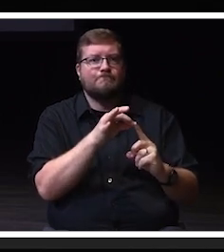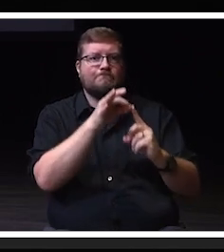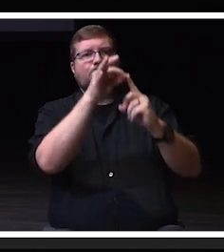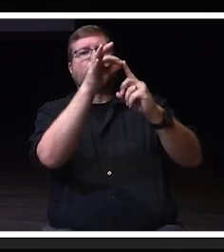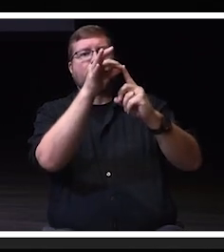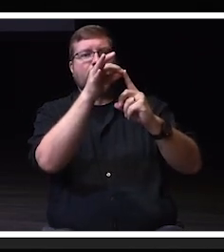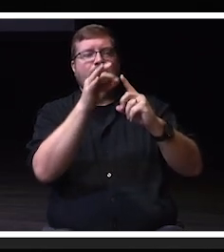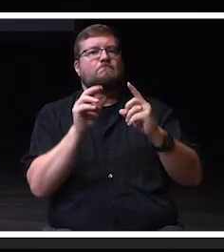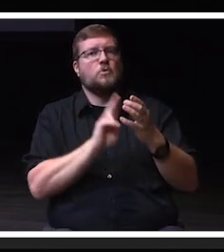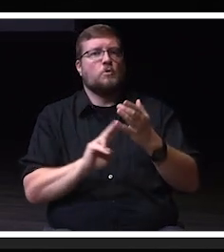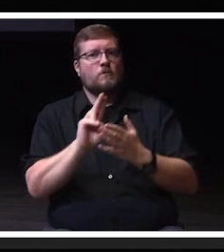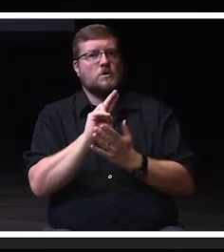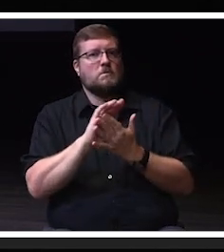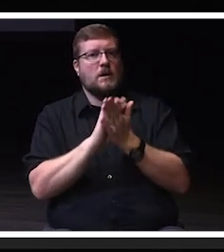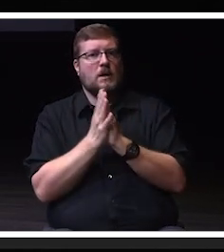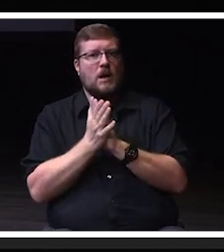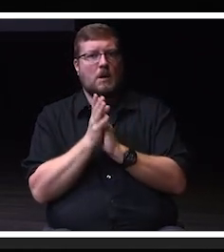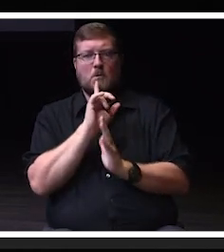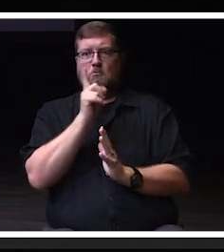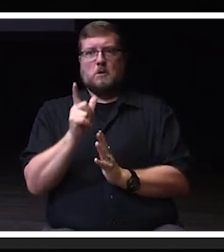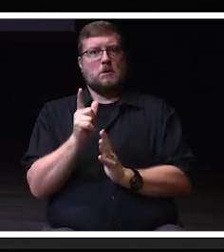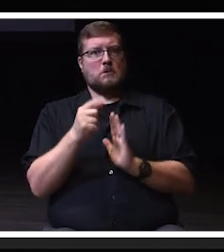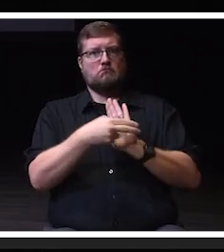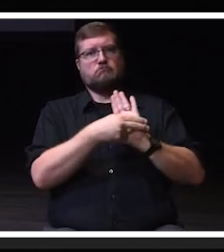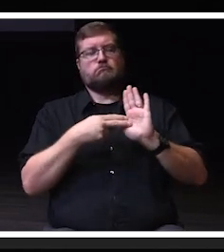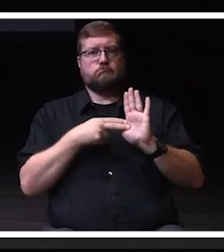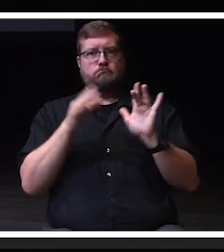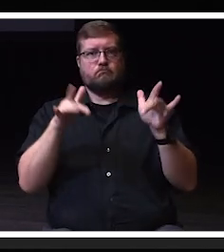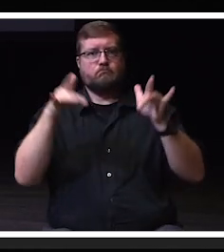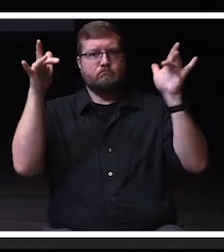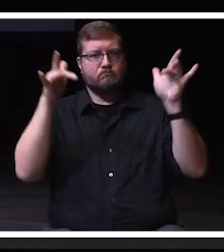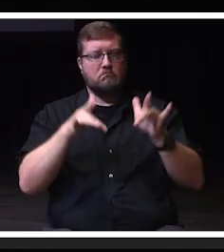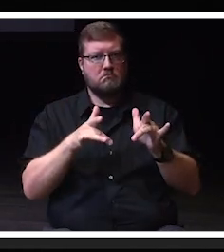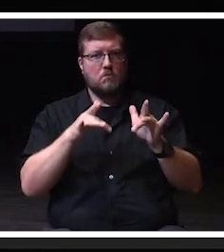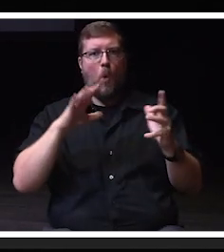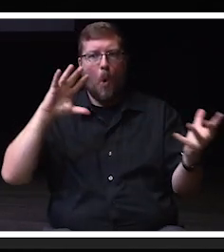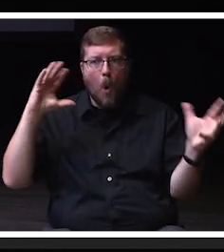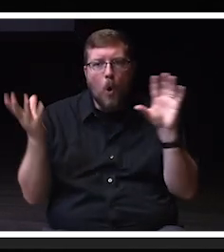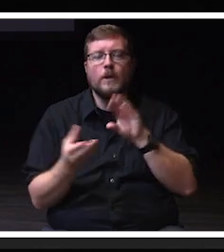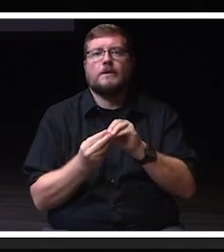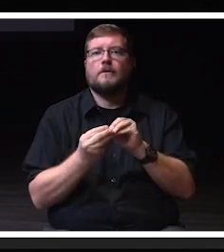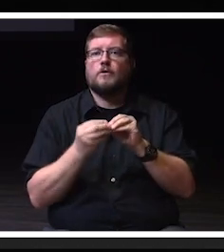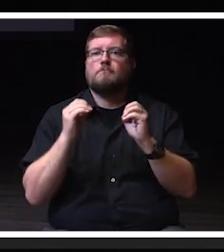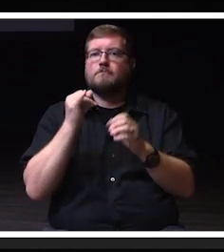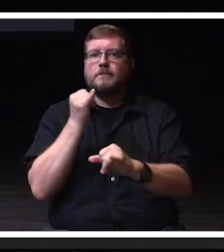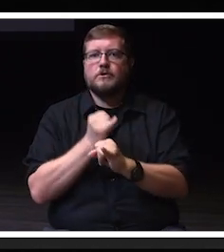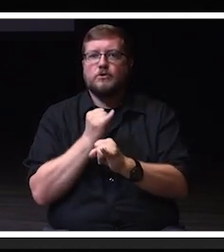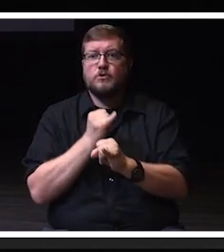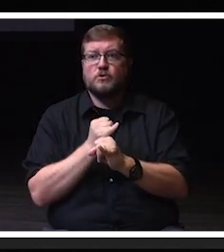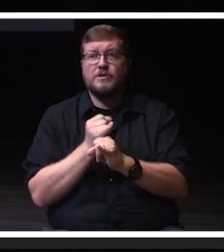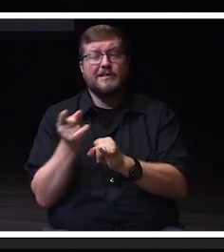to a premier comprehensive institution. And they succeeded.